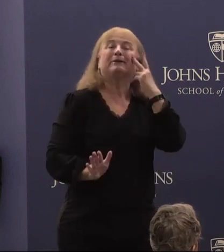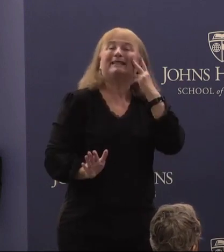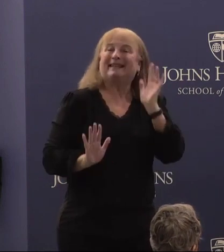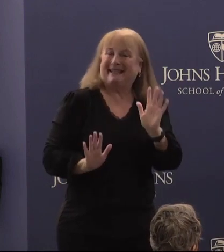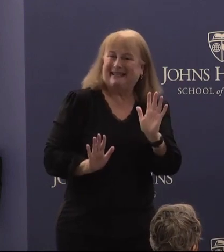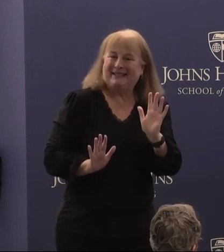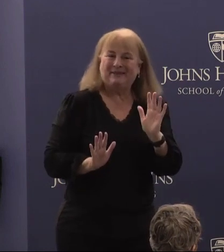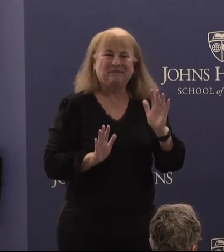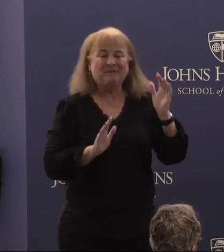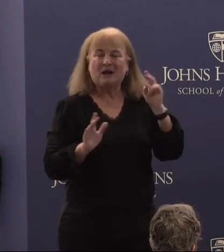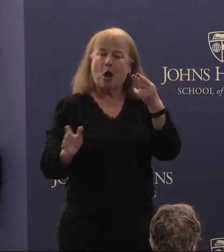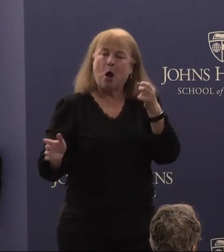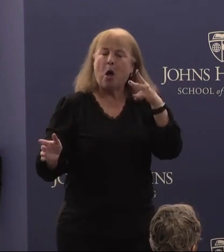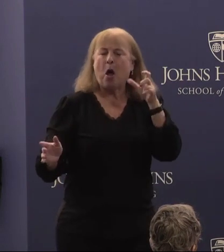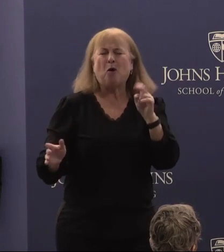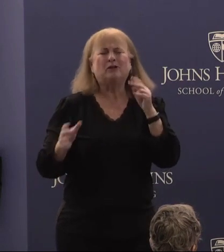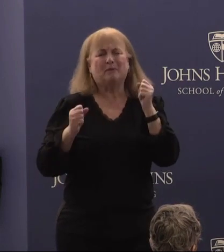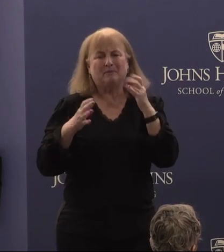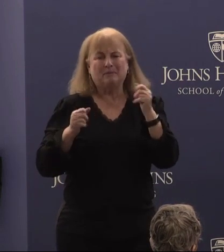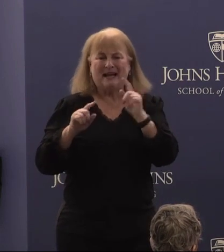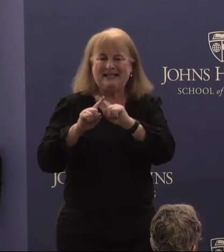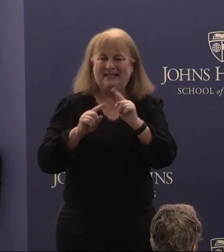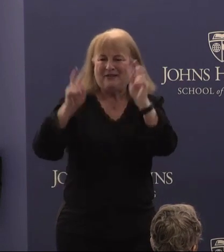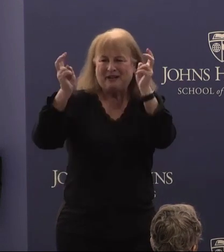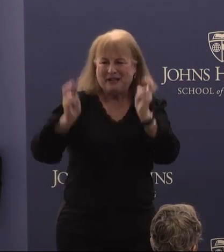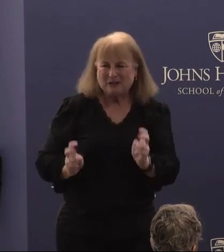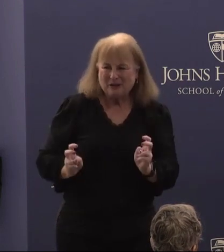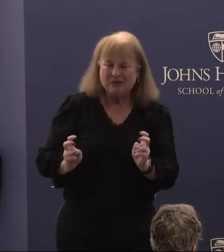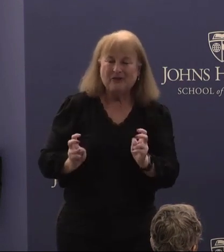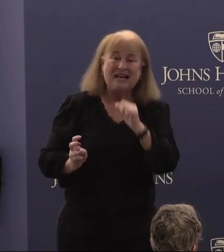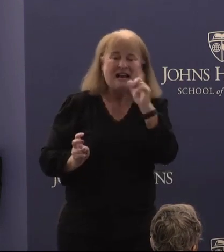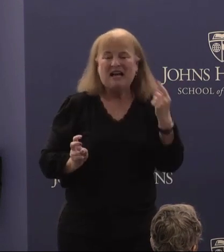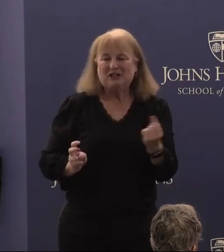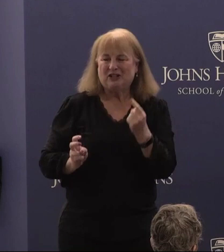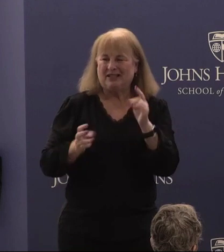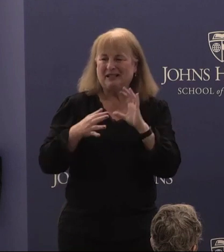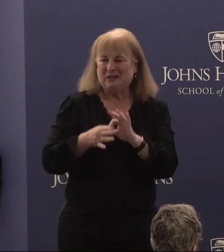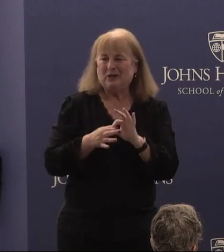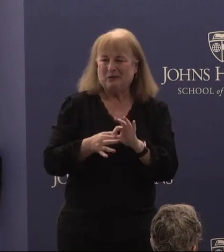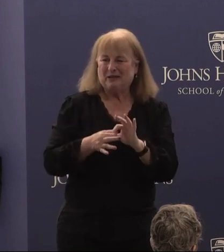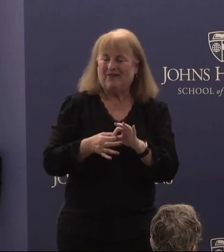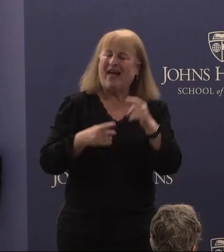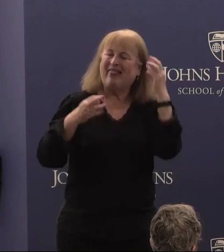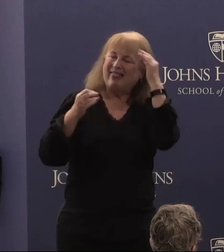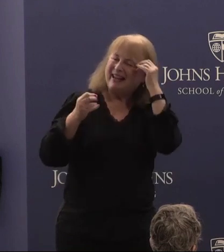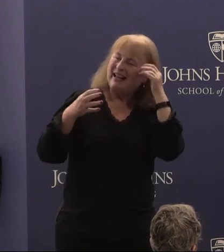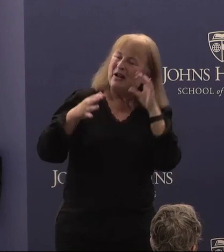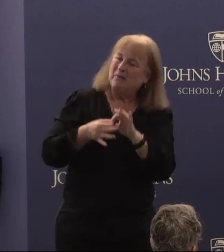uh, Holden on so many different issues, not just in terms of thinking about, uh,